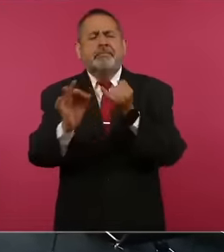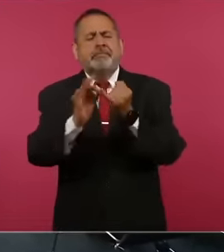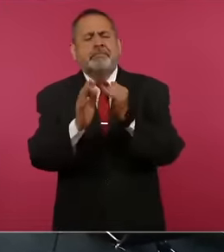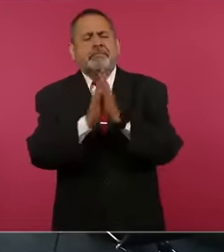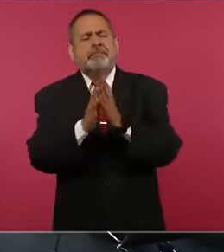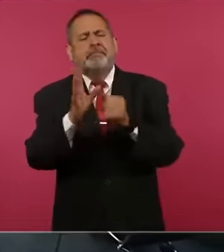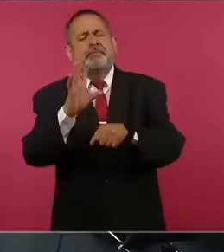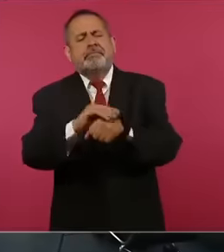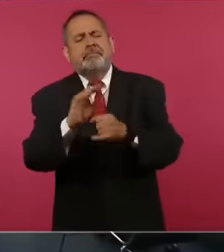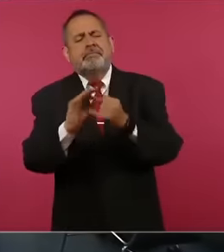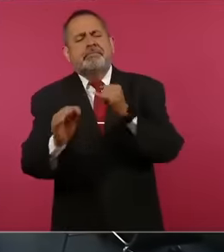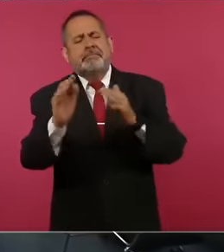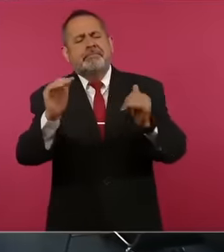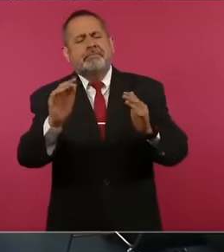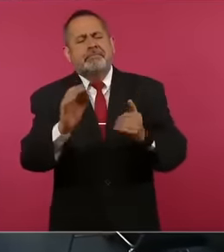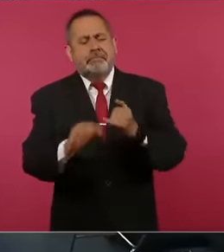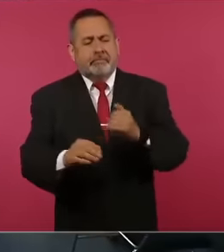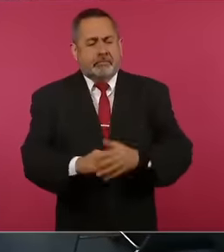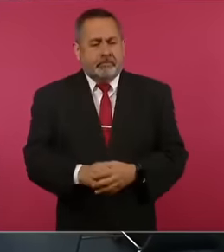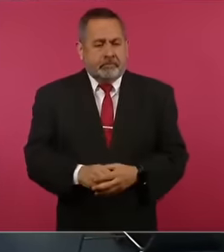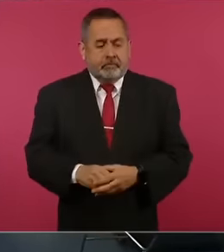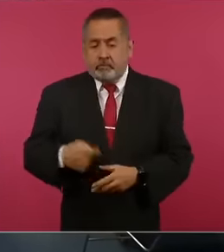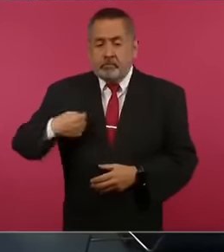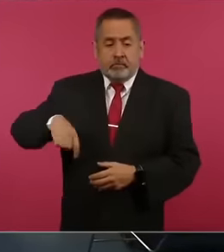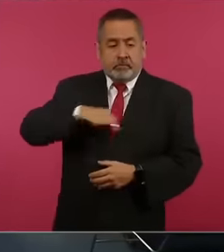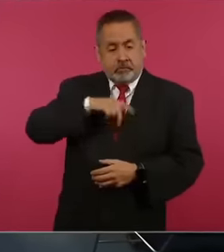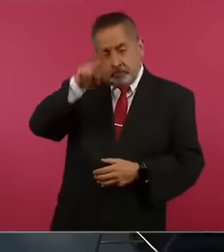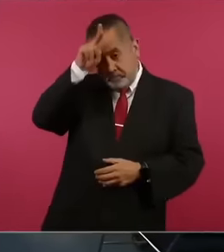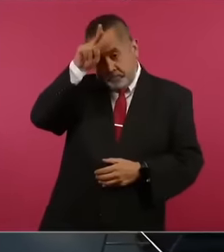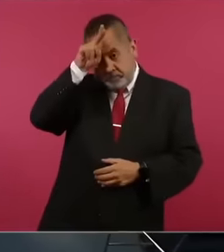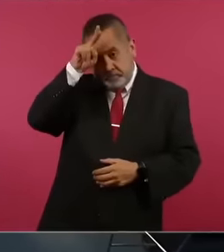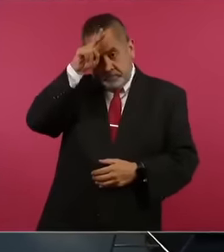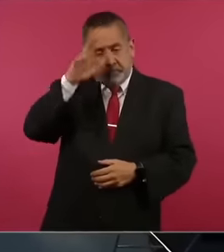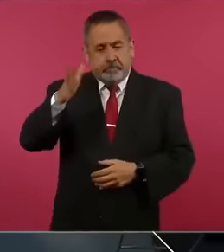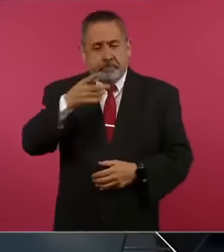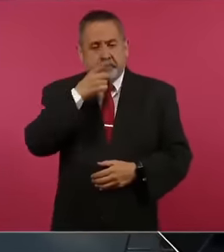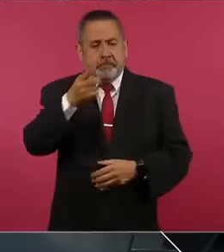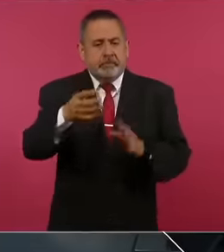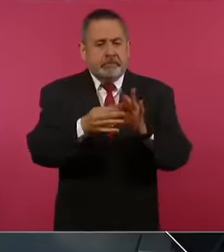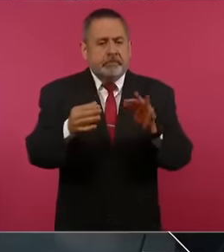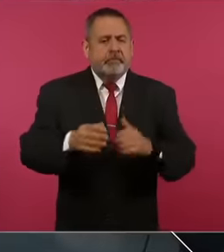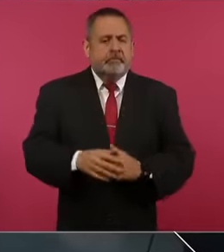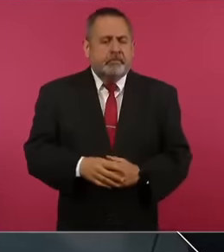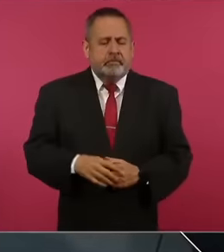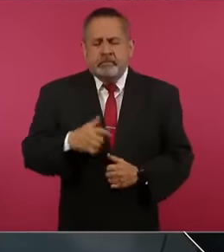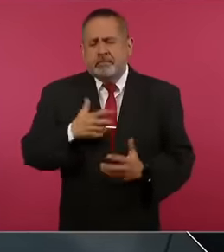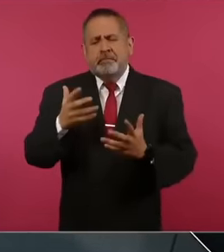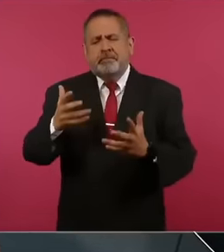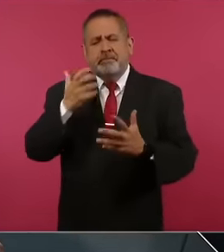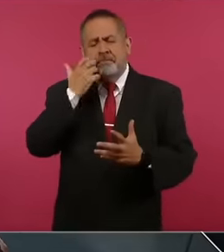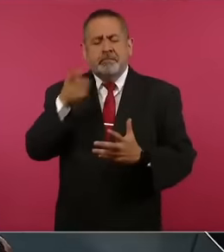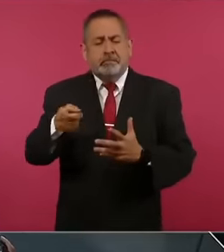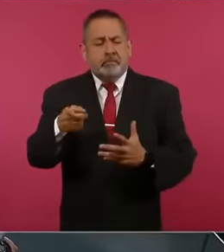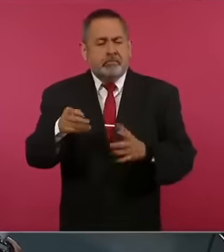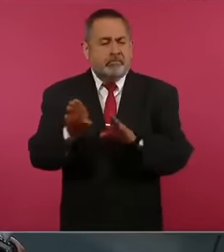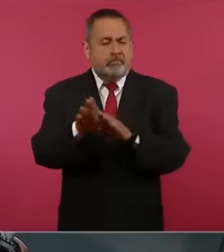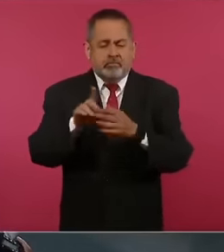allow me this we in the Peru, as I had already told you, we are eager to seek a transformation,